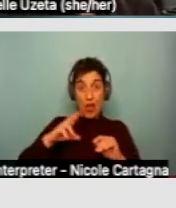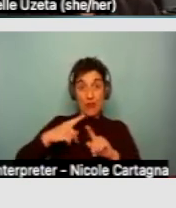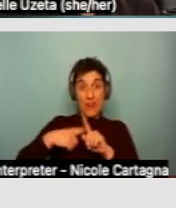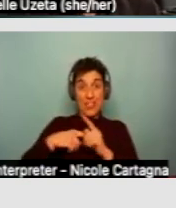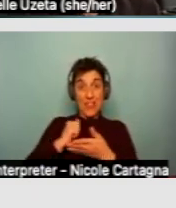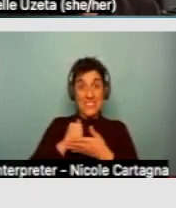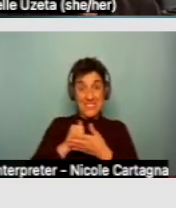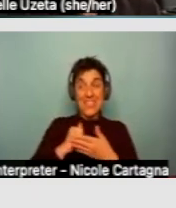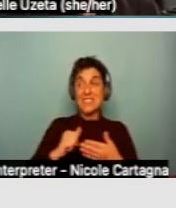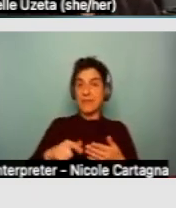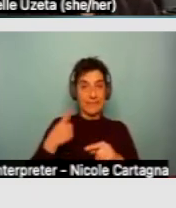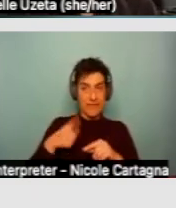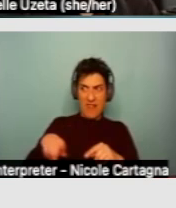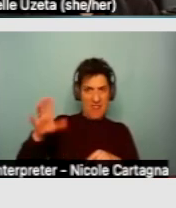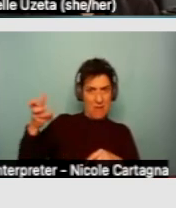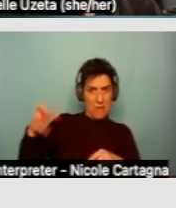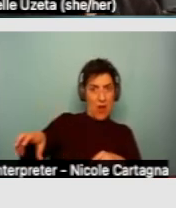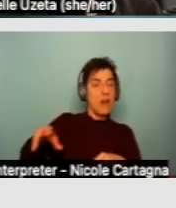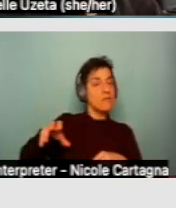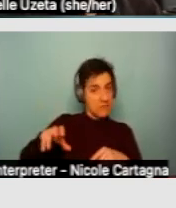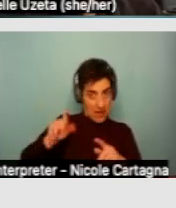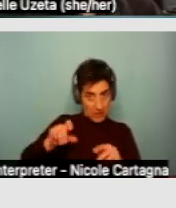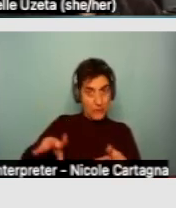not declining that source of income.